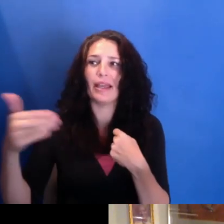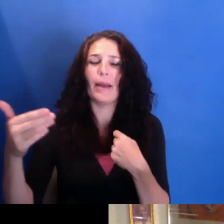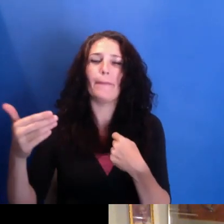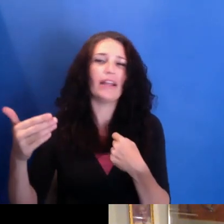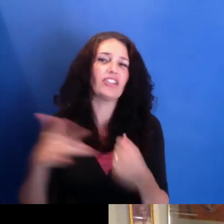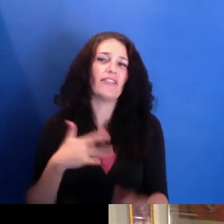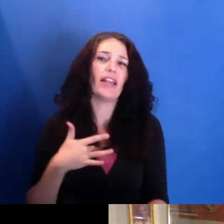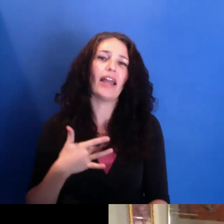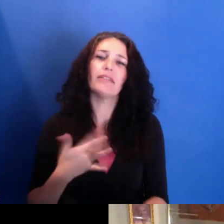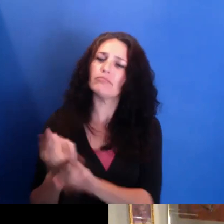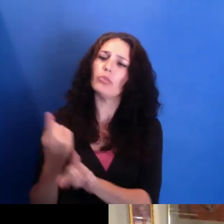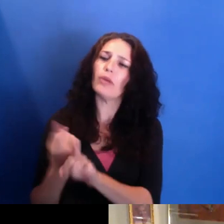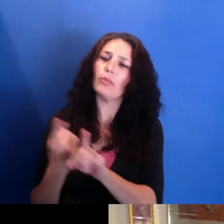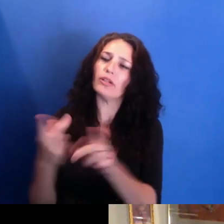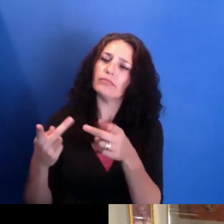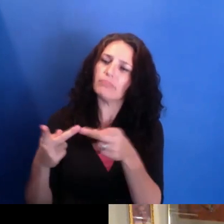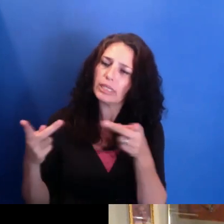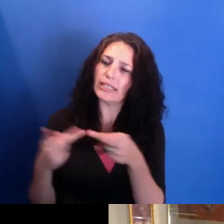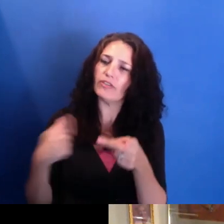And it was also, like, an interesting time,